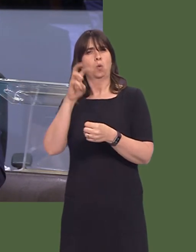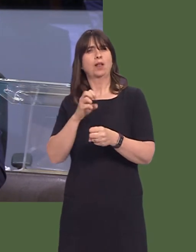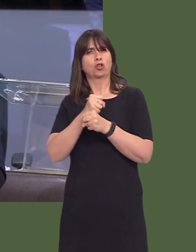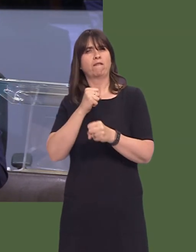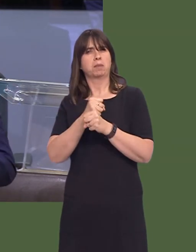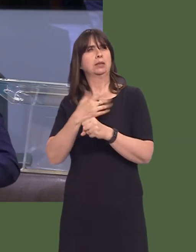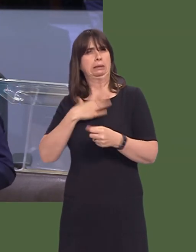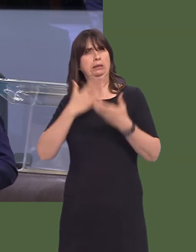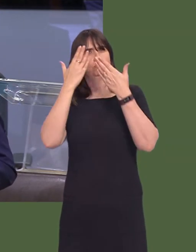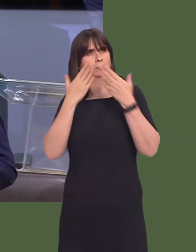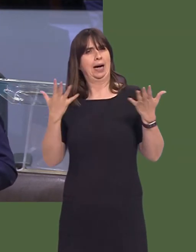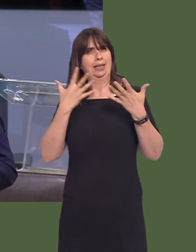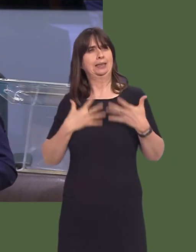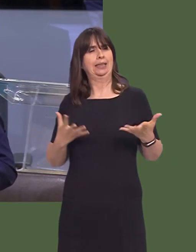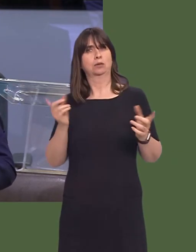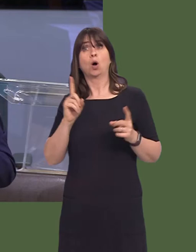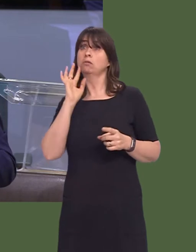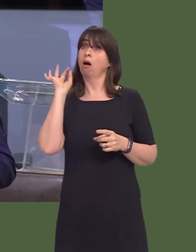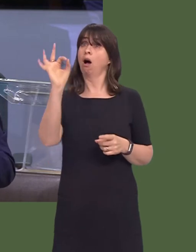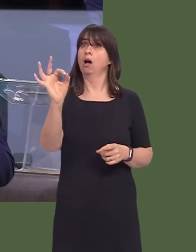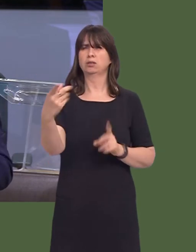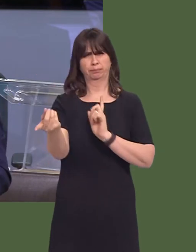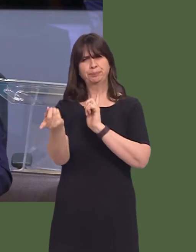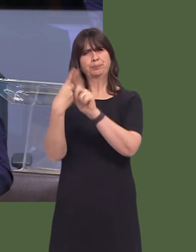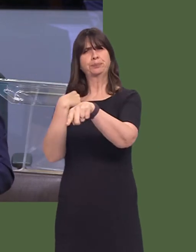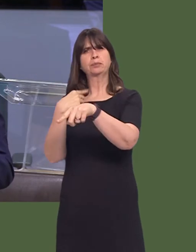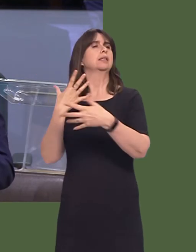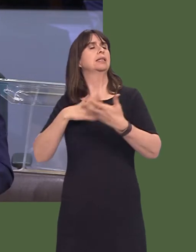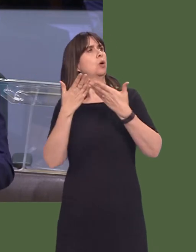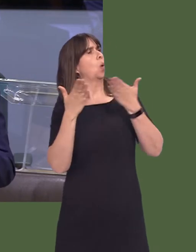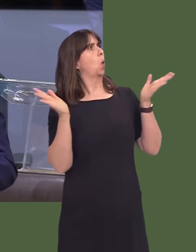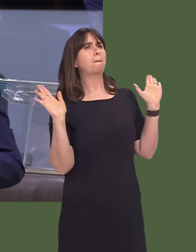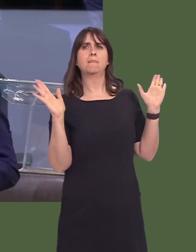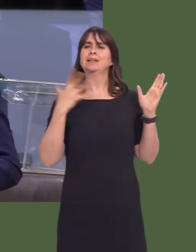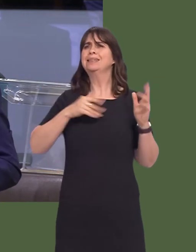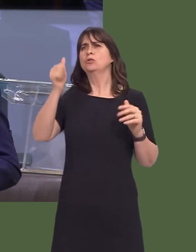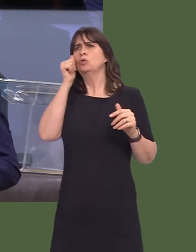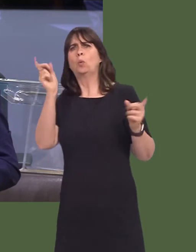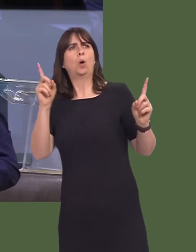crucial that matters like this are dealt with openly and professionally. Therefore, can